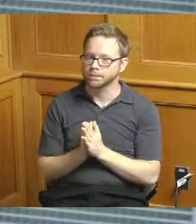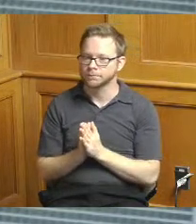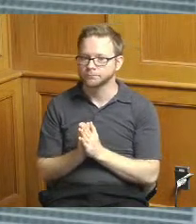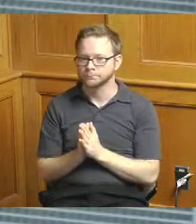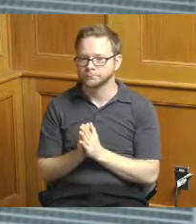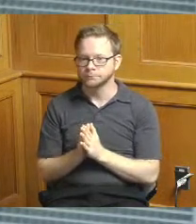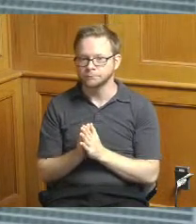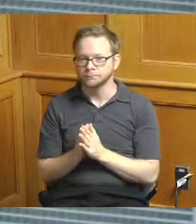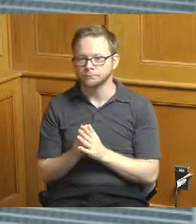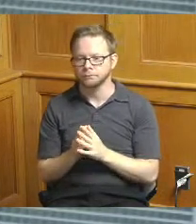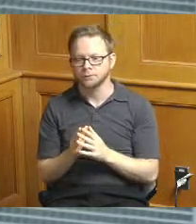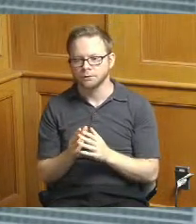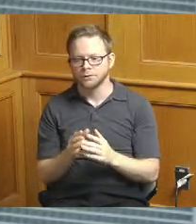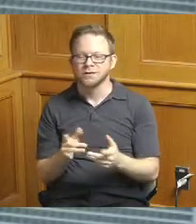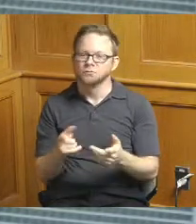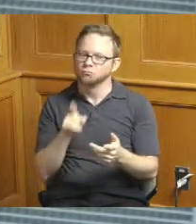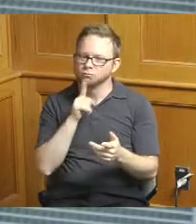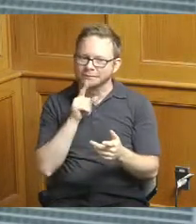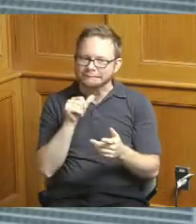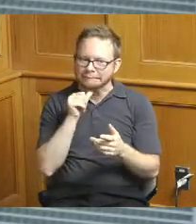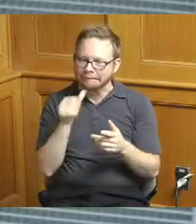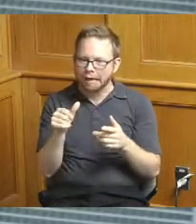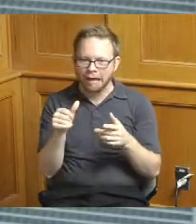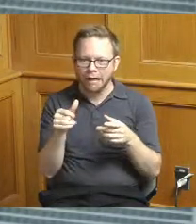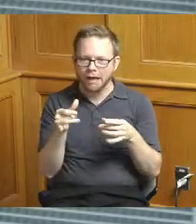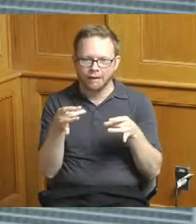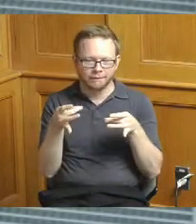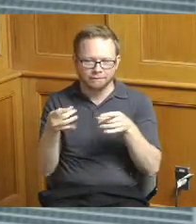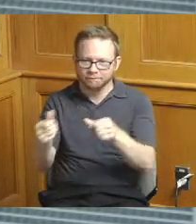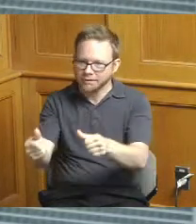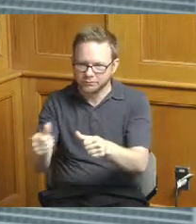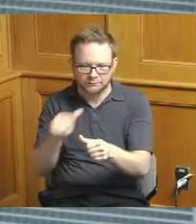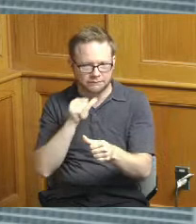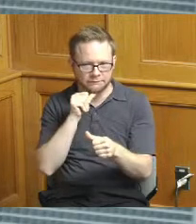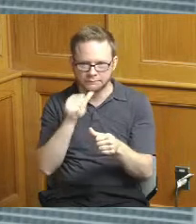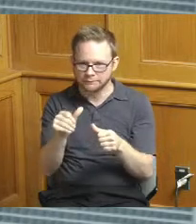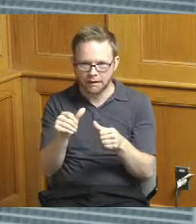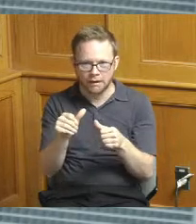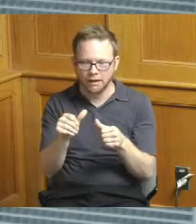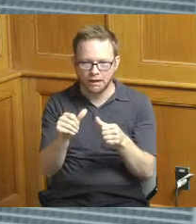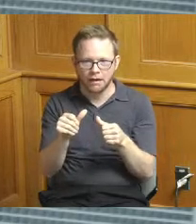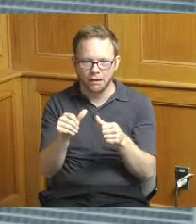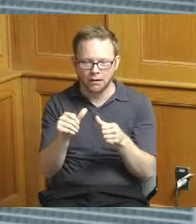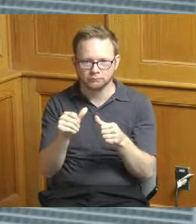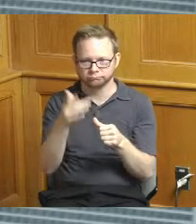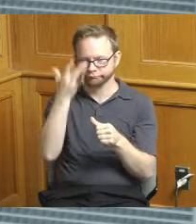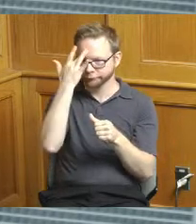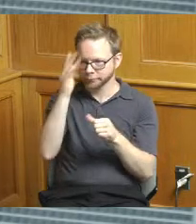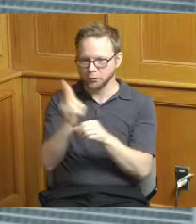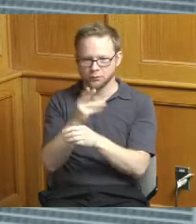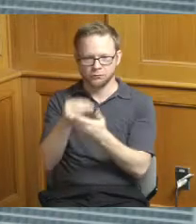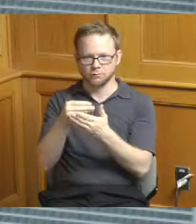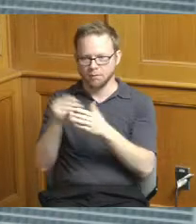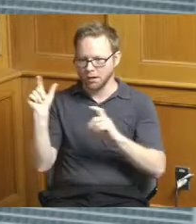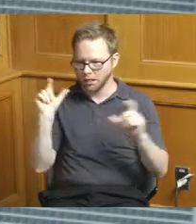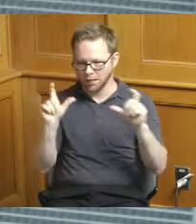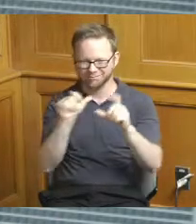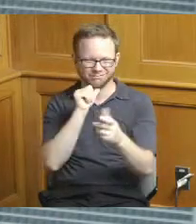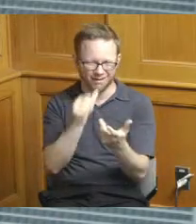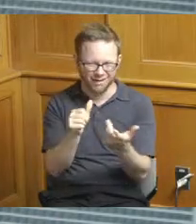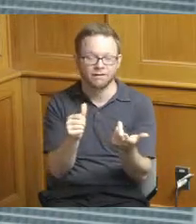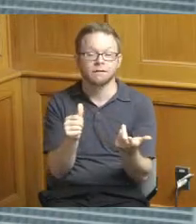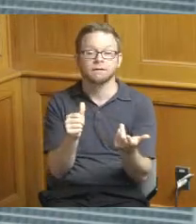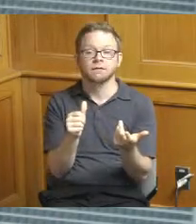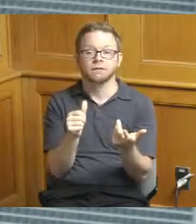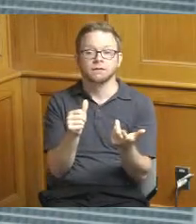they're not extraordinarily efficient actually it's it's instead we wanted to not have any